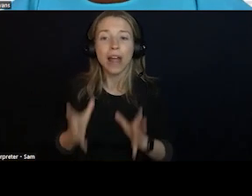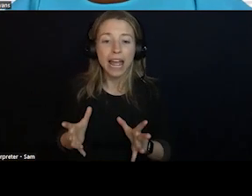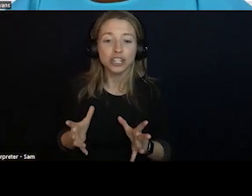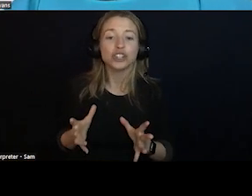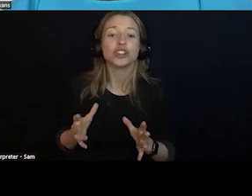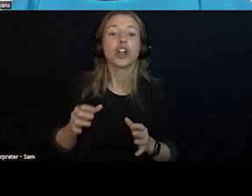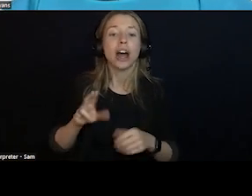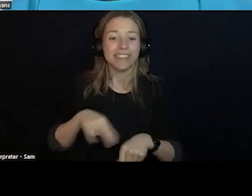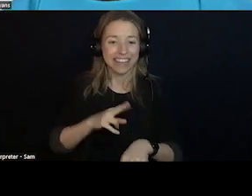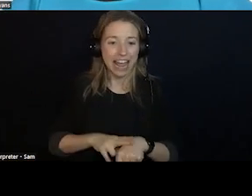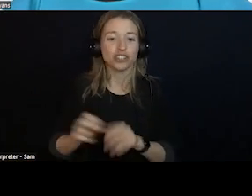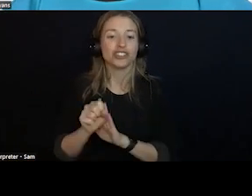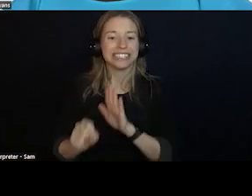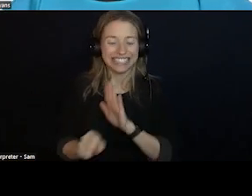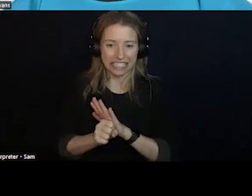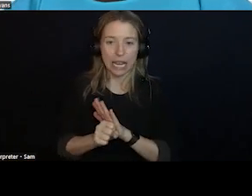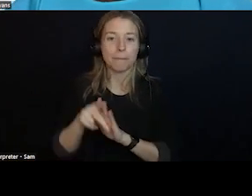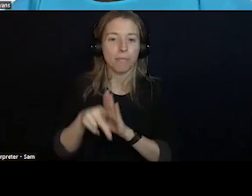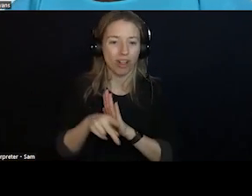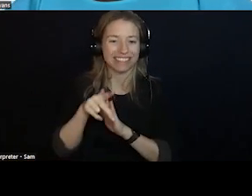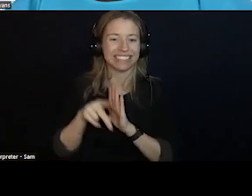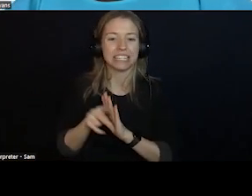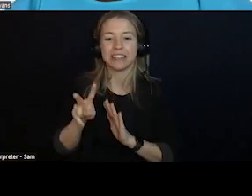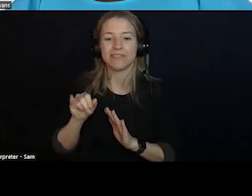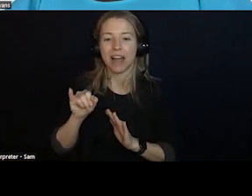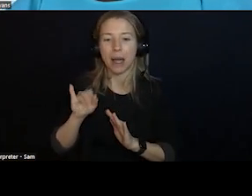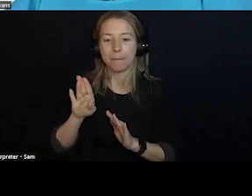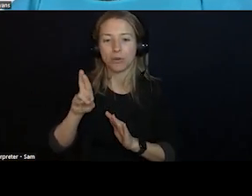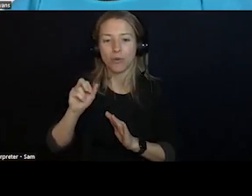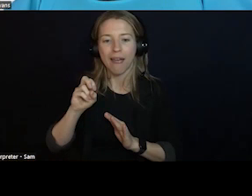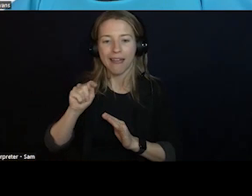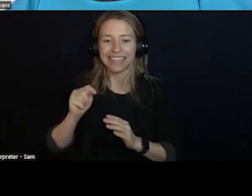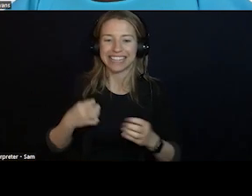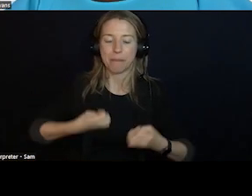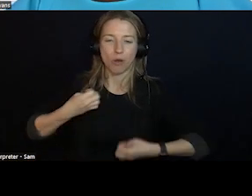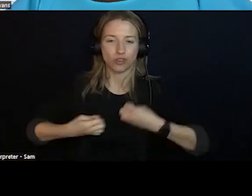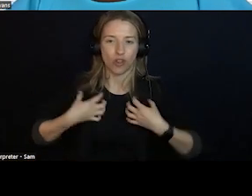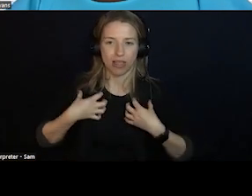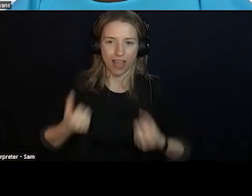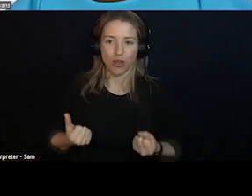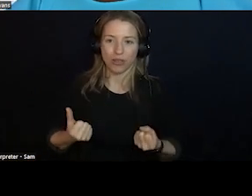PLEASURE TO HOST THIS TODAY. WE HAVE A GREAT PRESENTATION